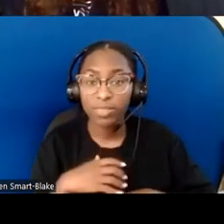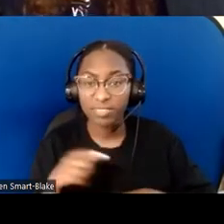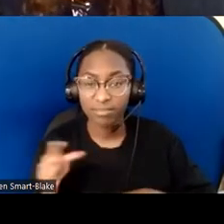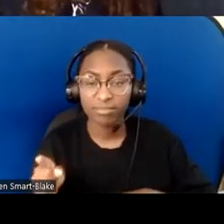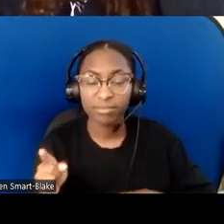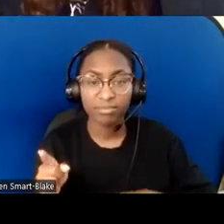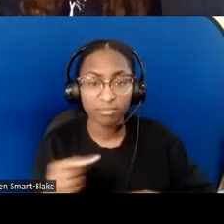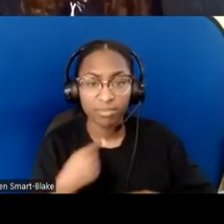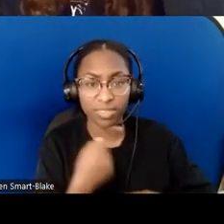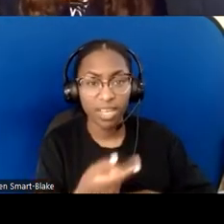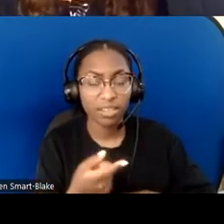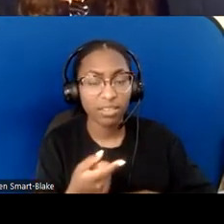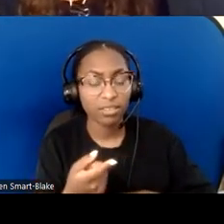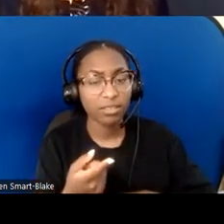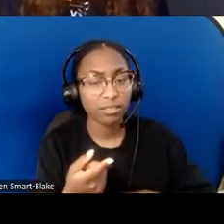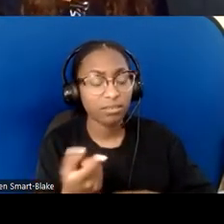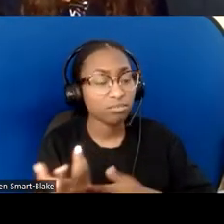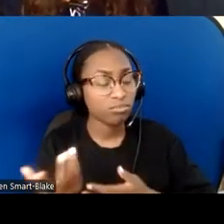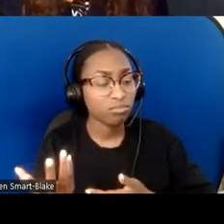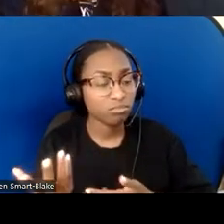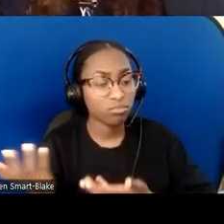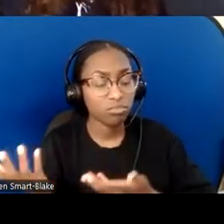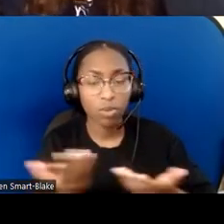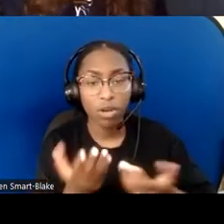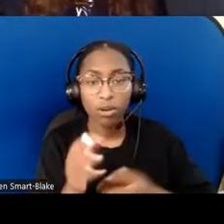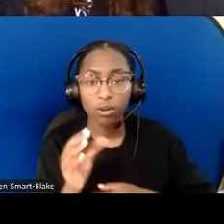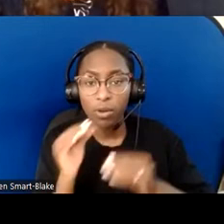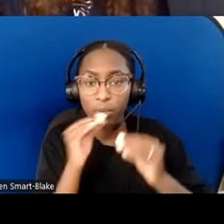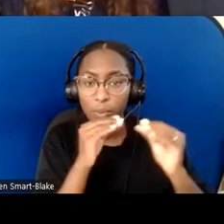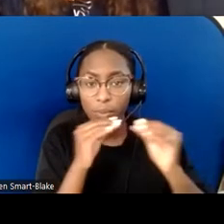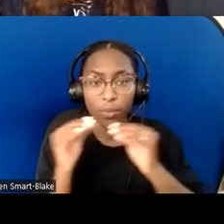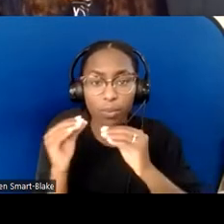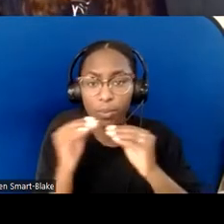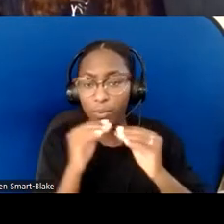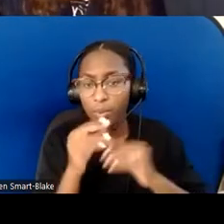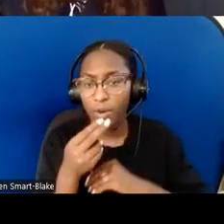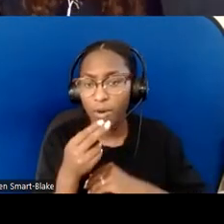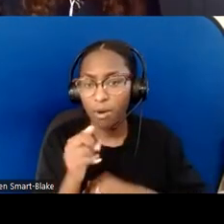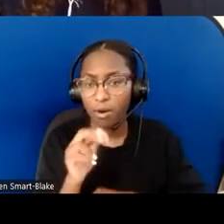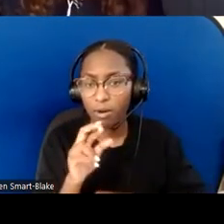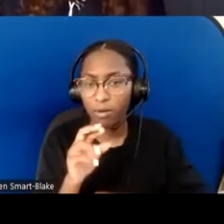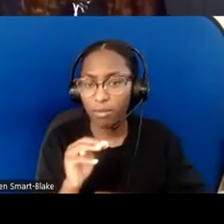and wanted to offer the music during the special music time. She had brought a song, and she wanted to play.